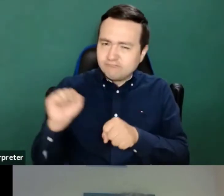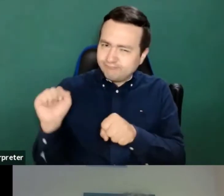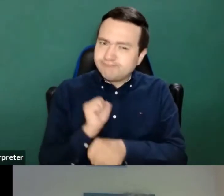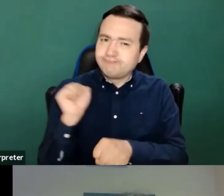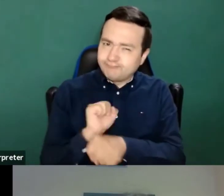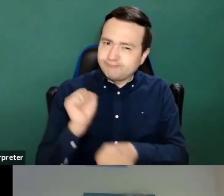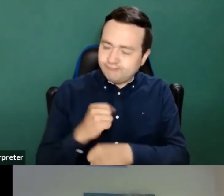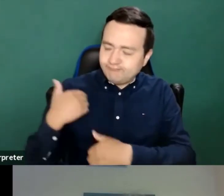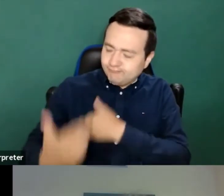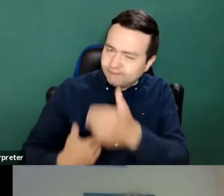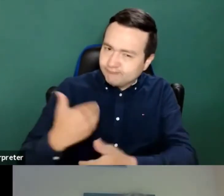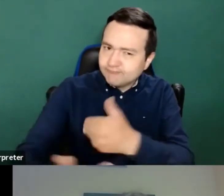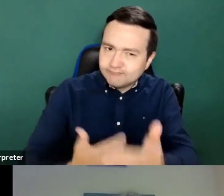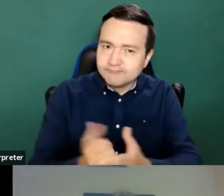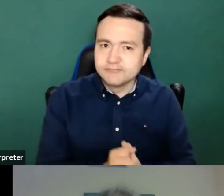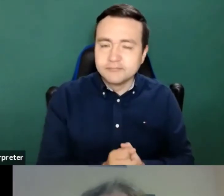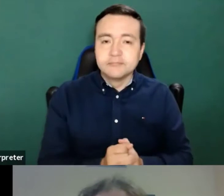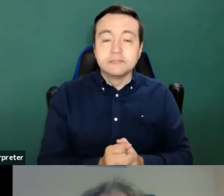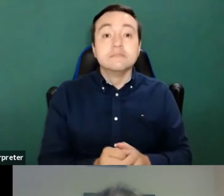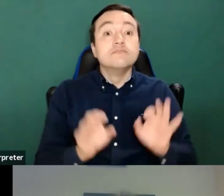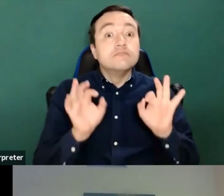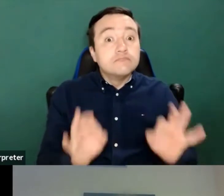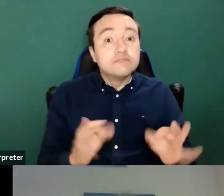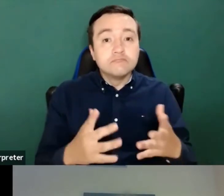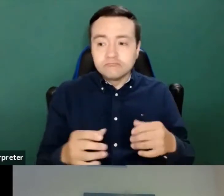So a lot of stakeholder consultations is going on.